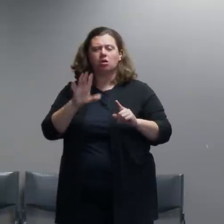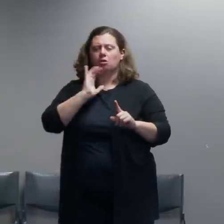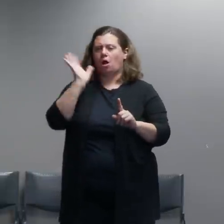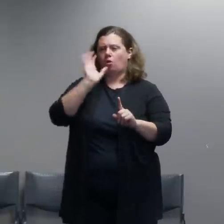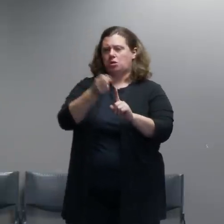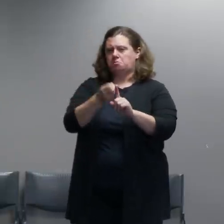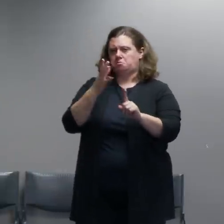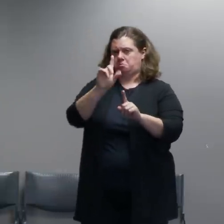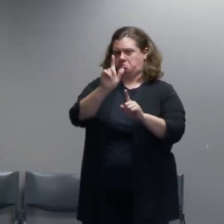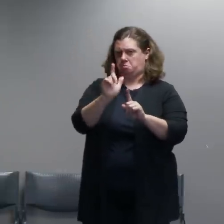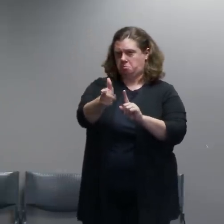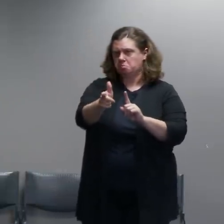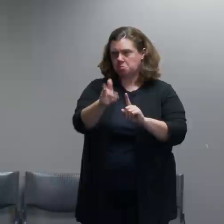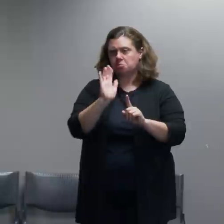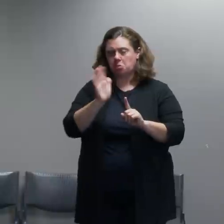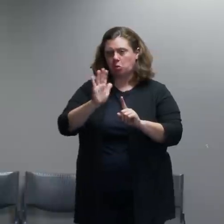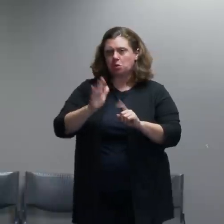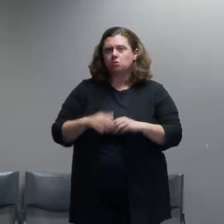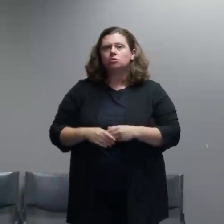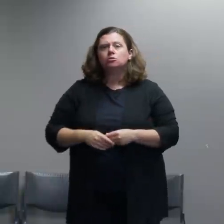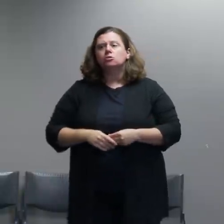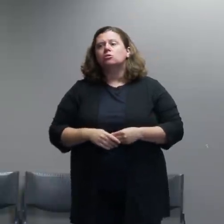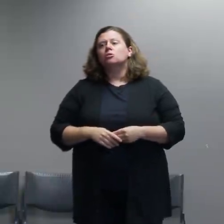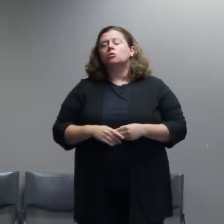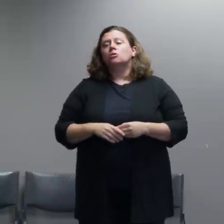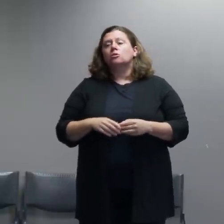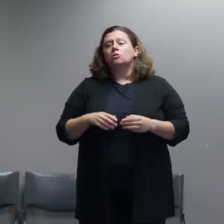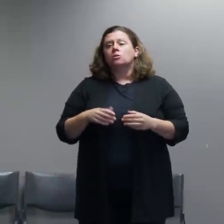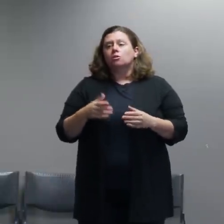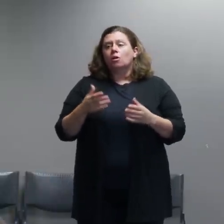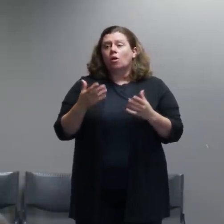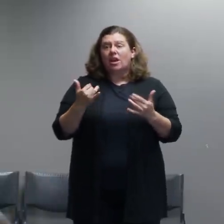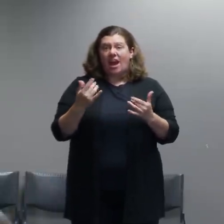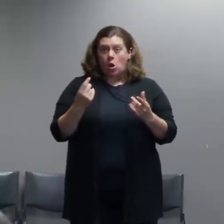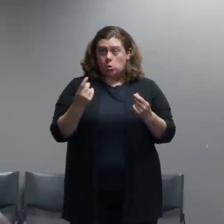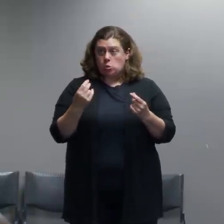and direct everyone's energy at the attacks on the Justice Center.